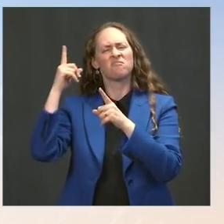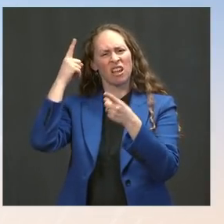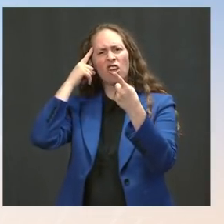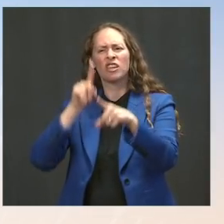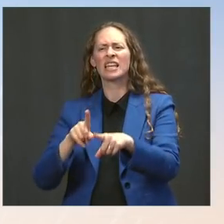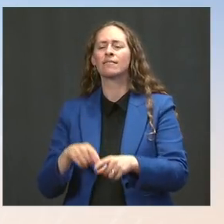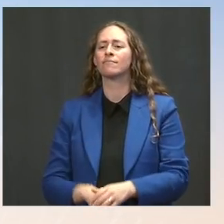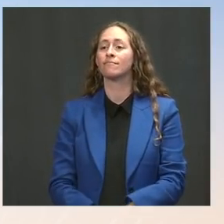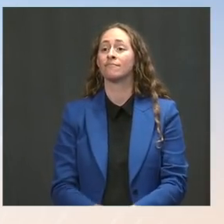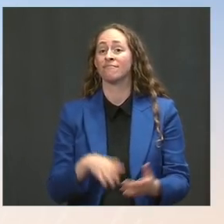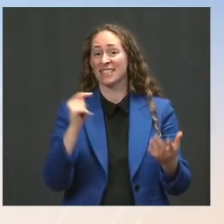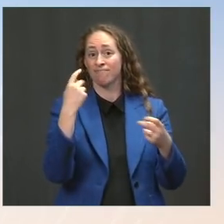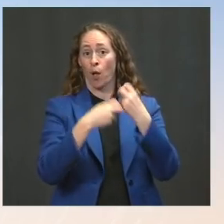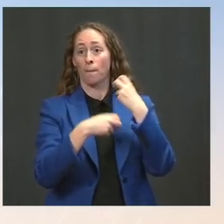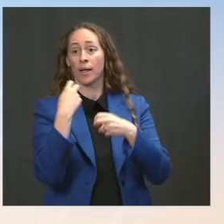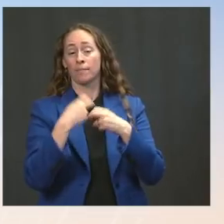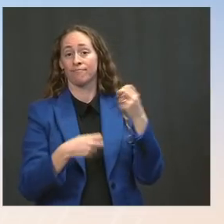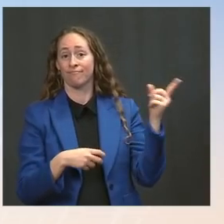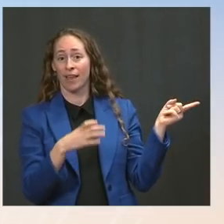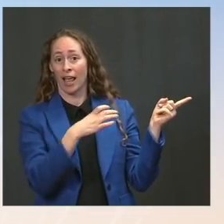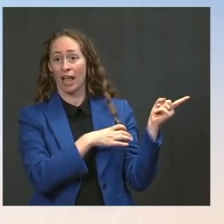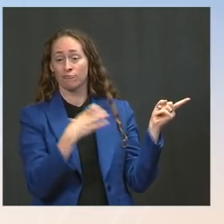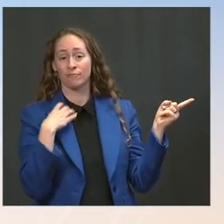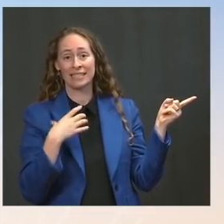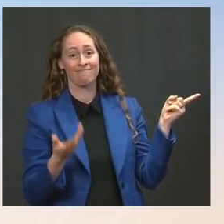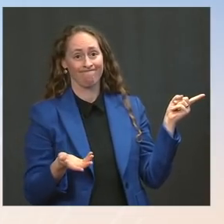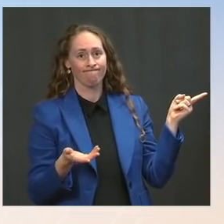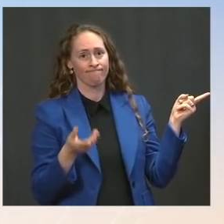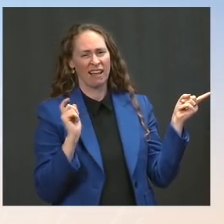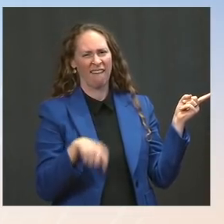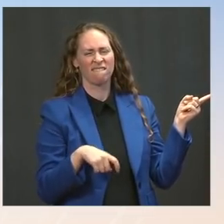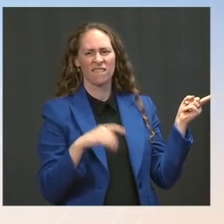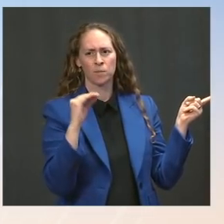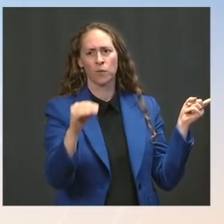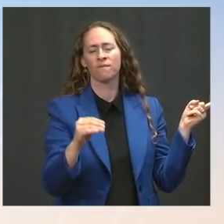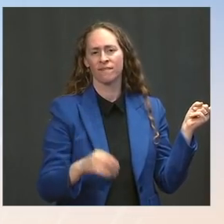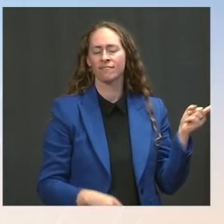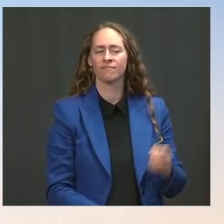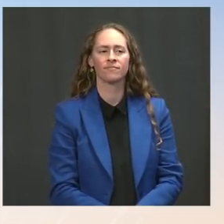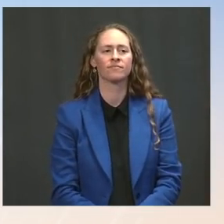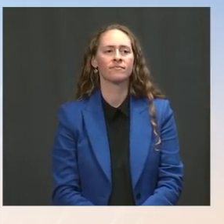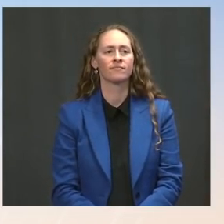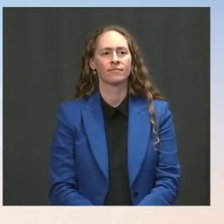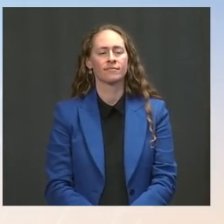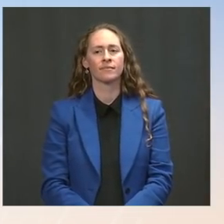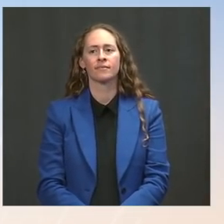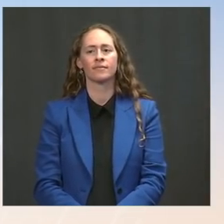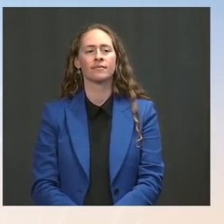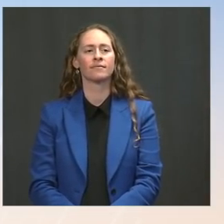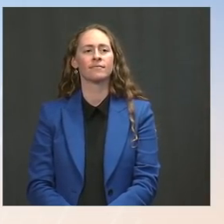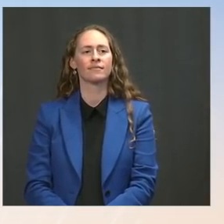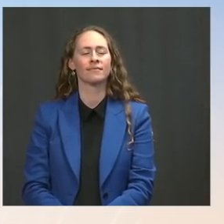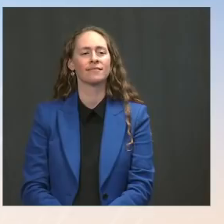in order to sign it into law. I'm just going to jump around. I'm going to jump around. Go ahead. The Press: Hi. Jen -- Ms. Psaki: Oh, no, sorry --